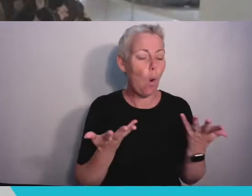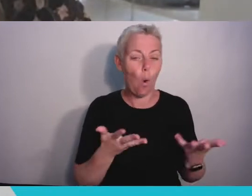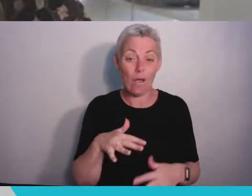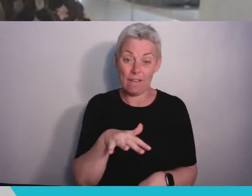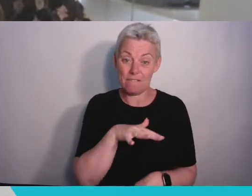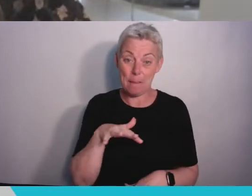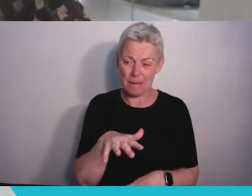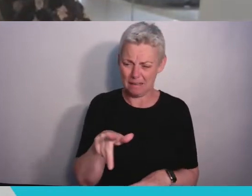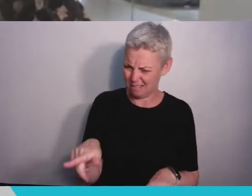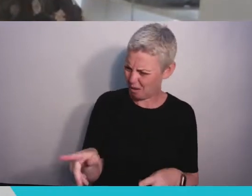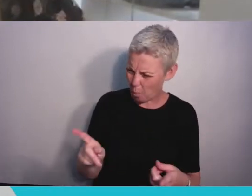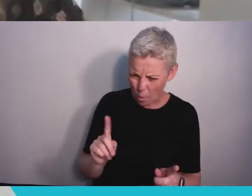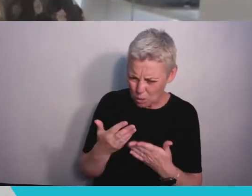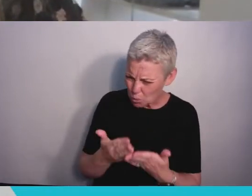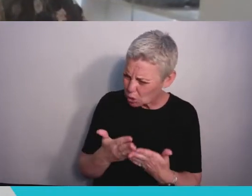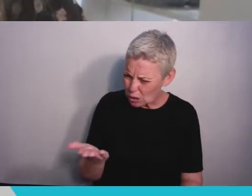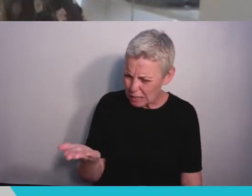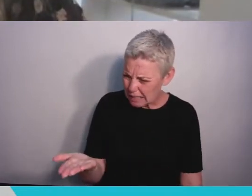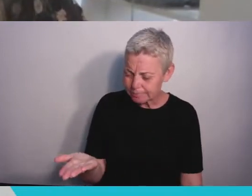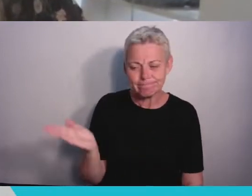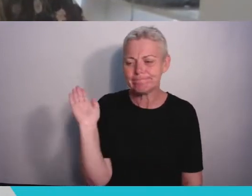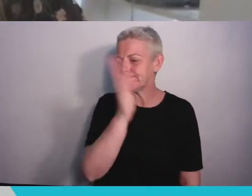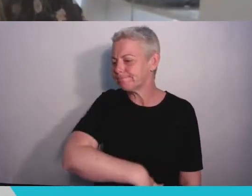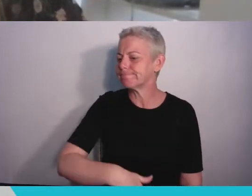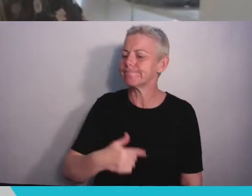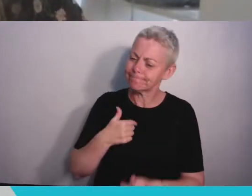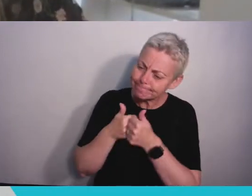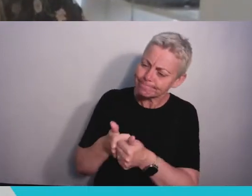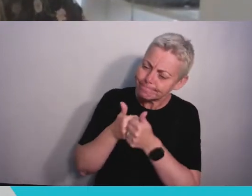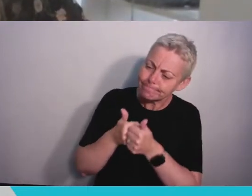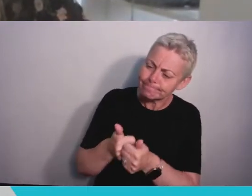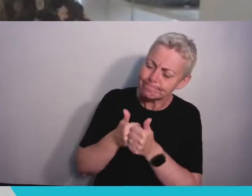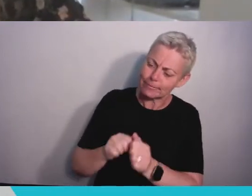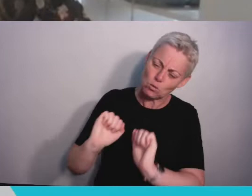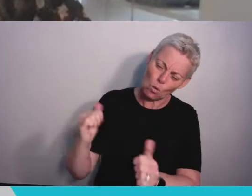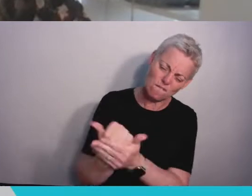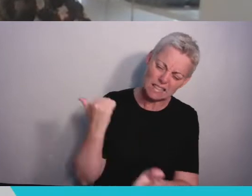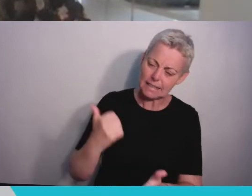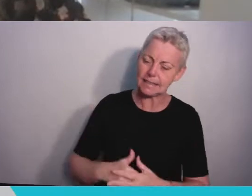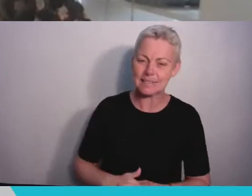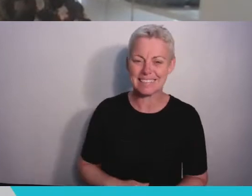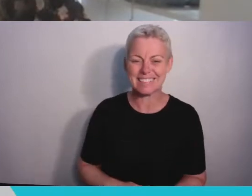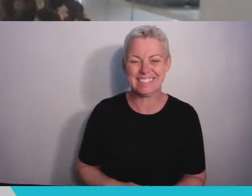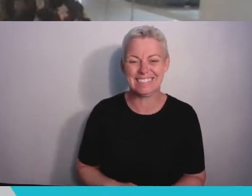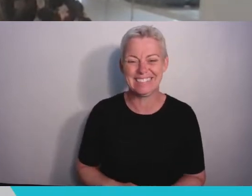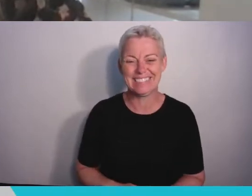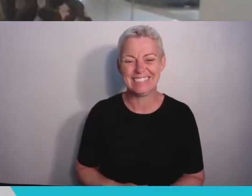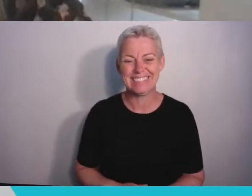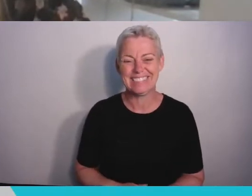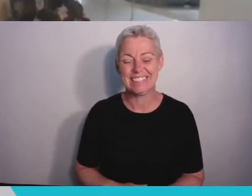learning on your degree - is still your number one fan and cheerleader. Whoever it was, thank you.